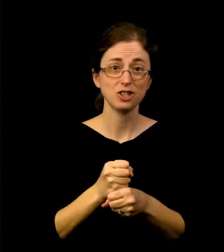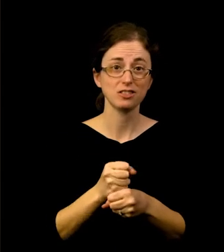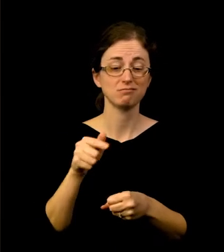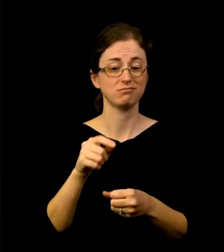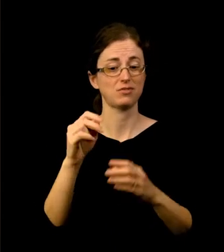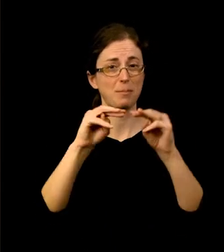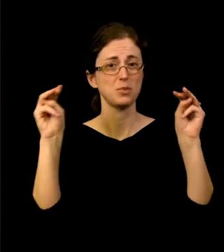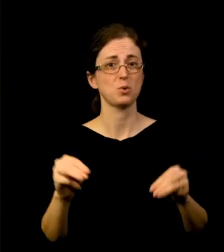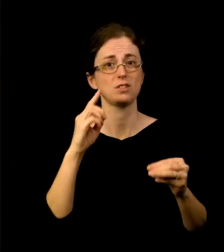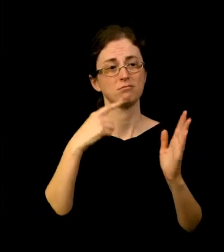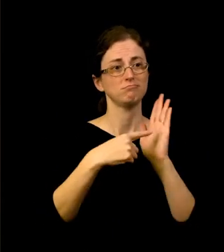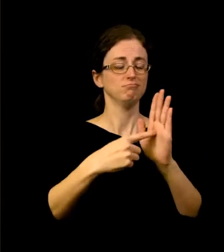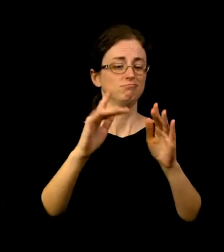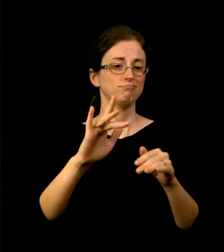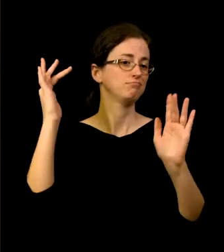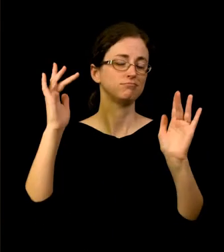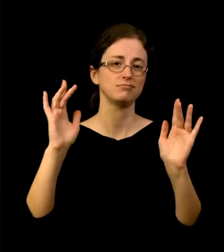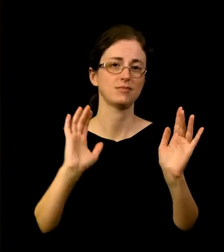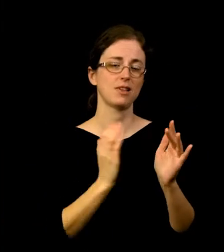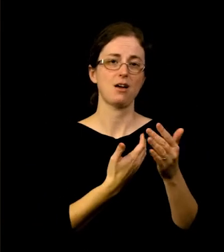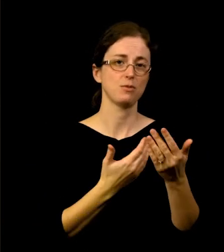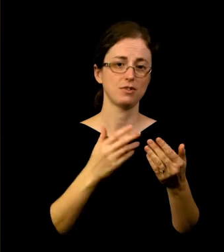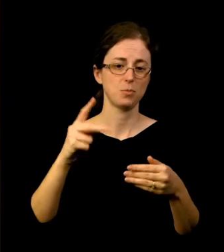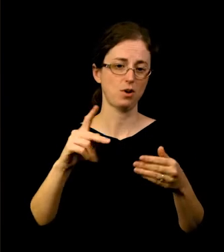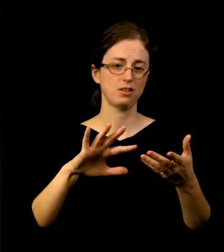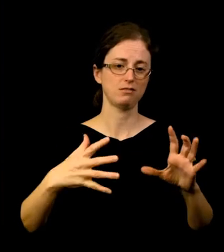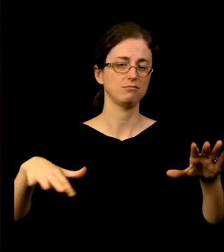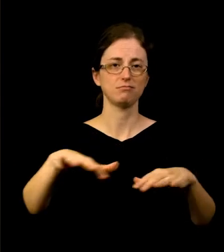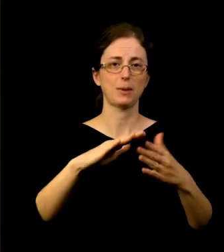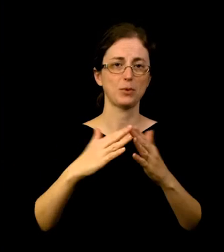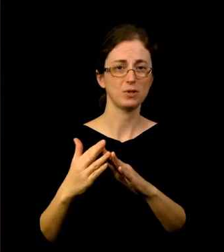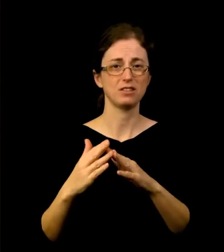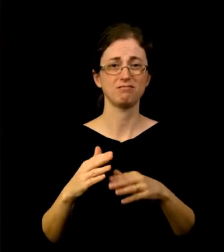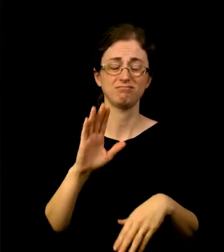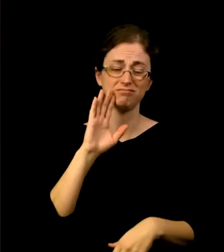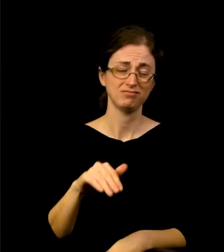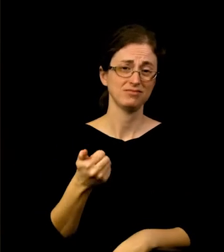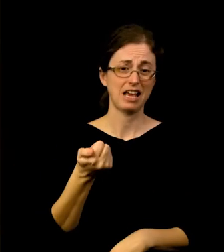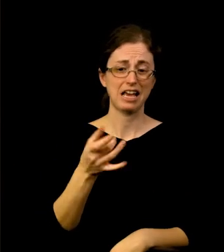To say the least, the last 18 months have been difficult. Even jarring would be a severe understatement.